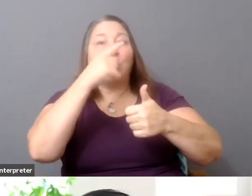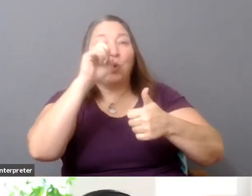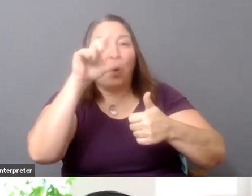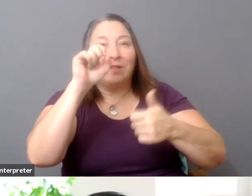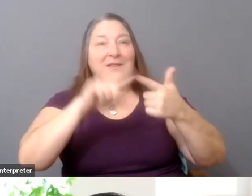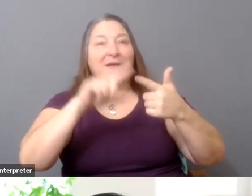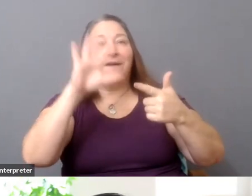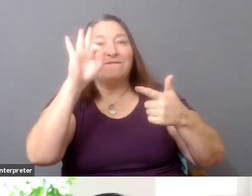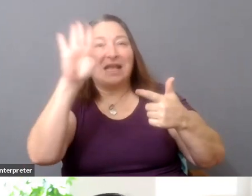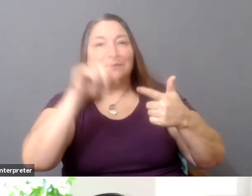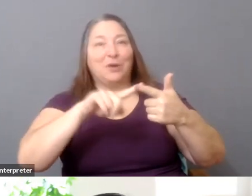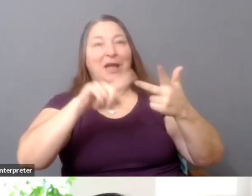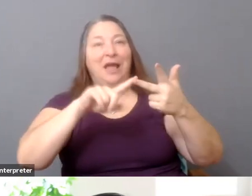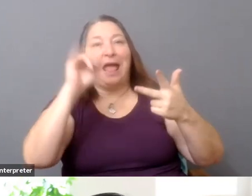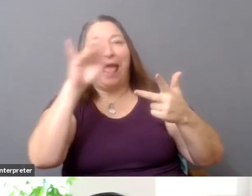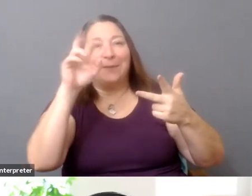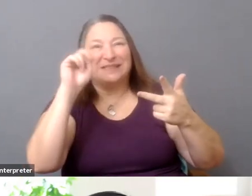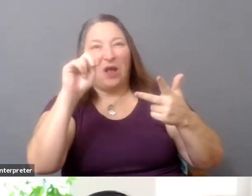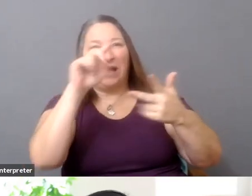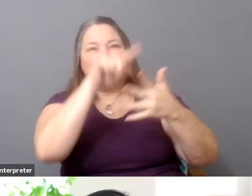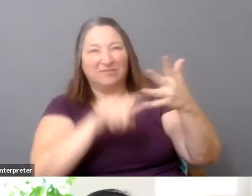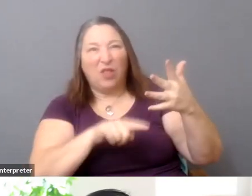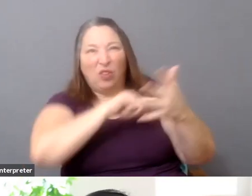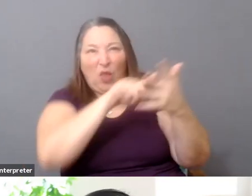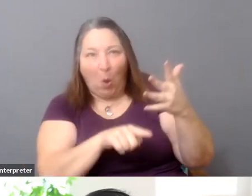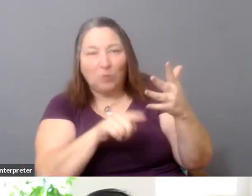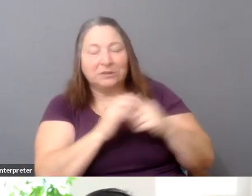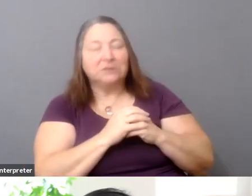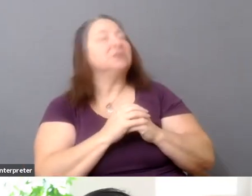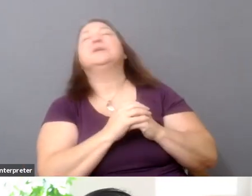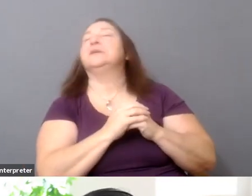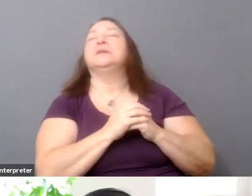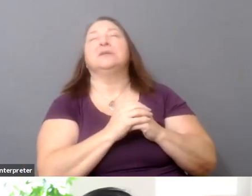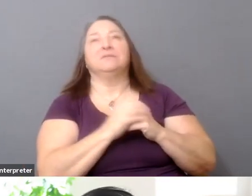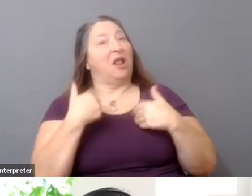that the only leverage, really, at the end of the day,